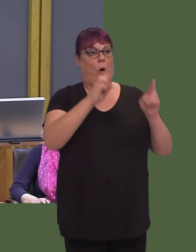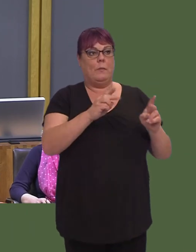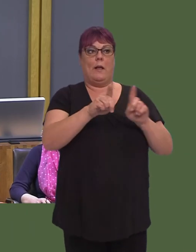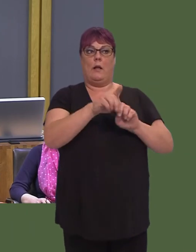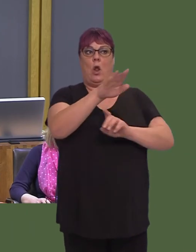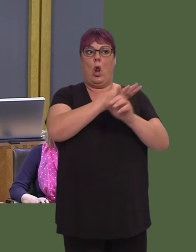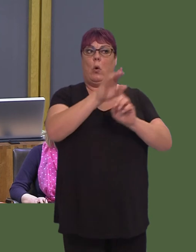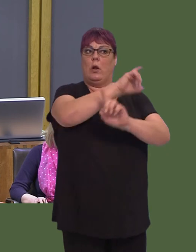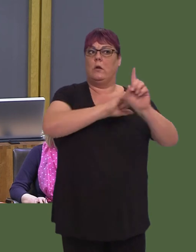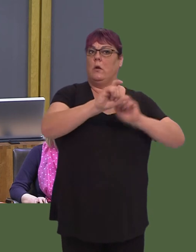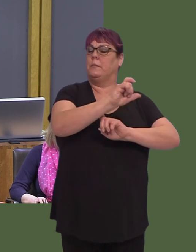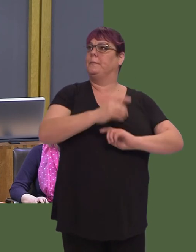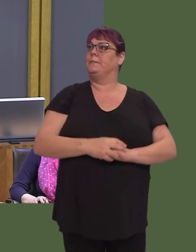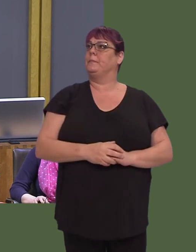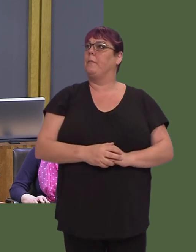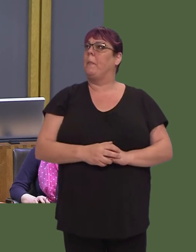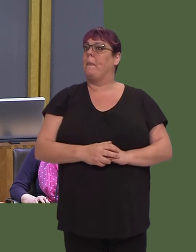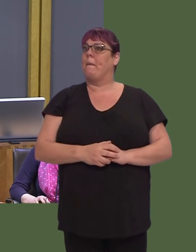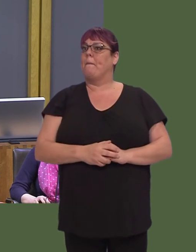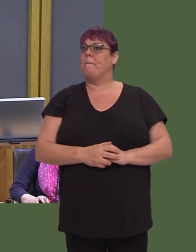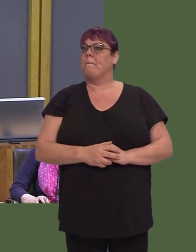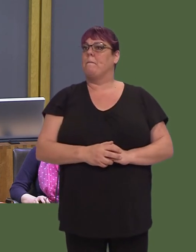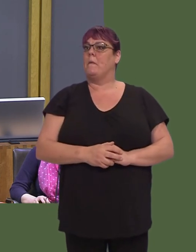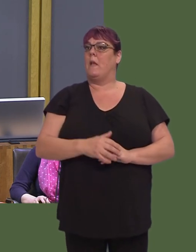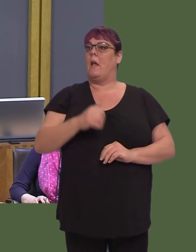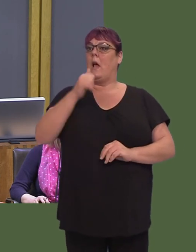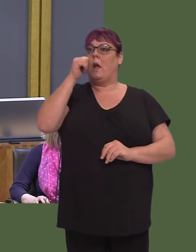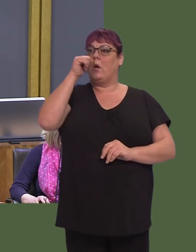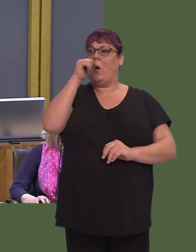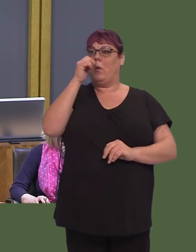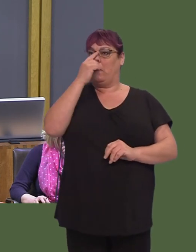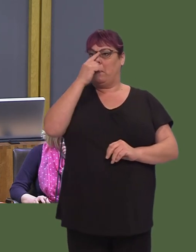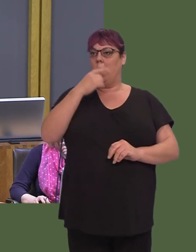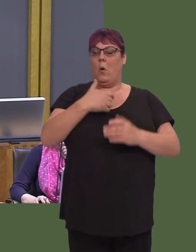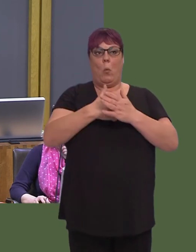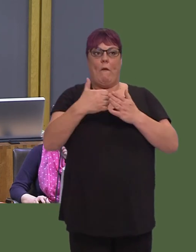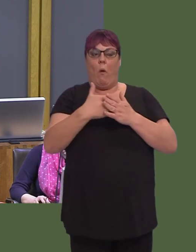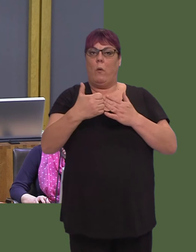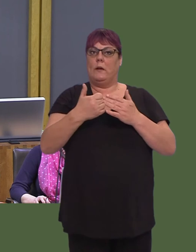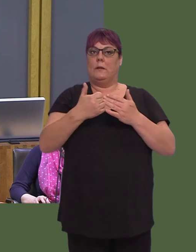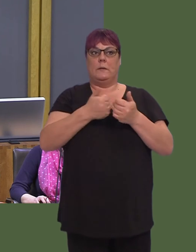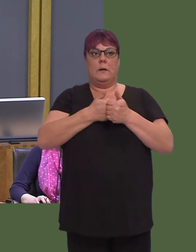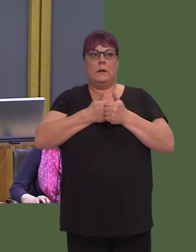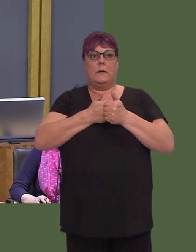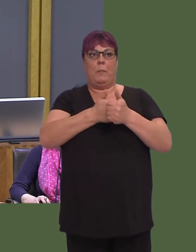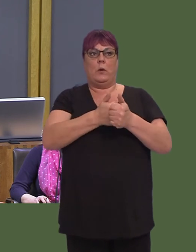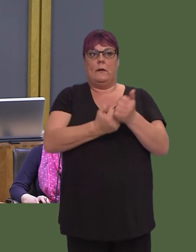And I know, ahead of Living Wage Week, you've always actively supported events during early